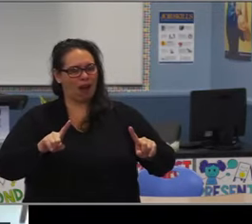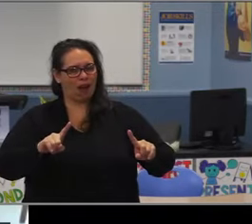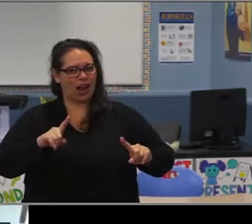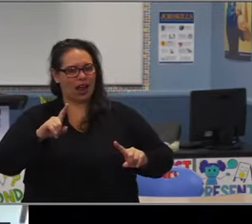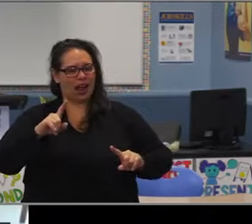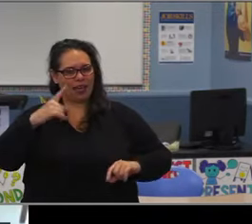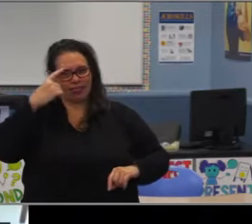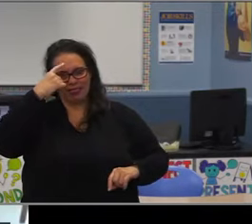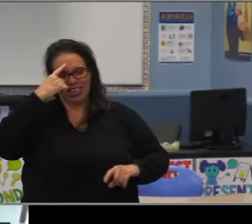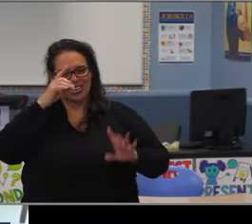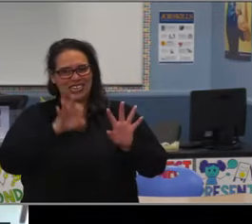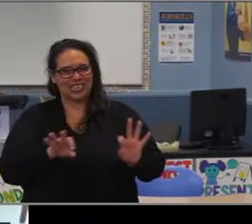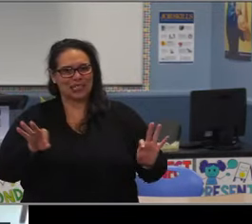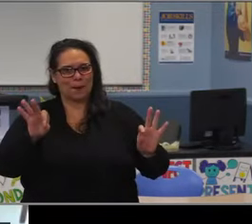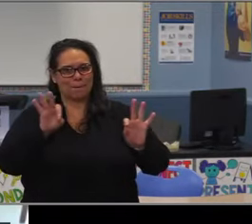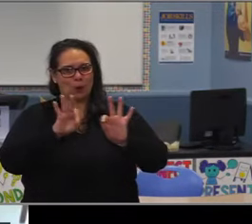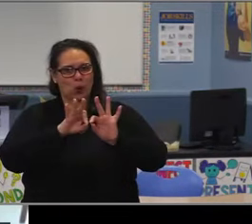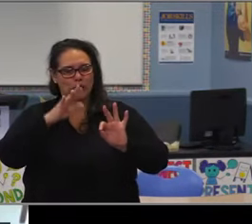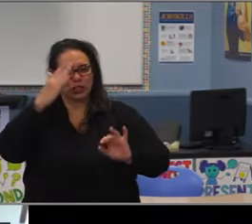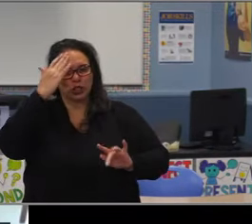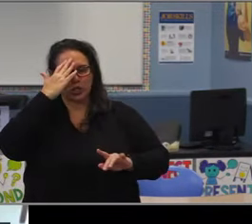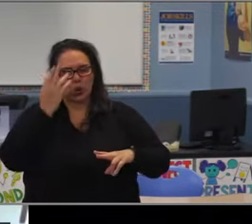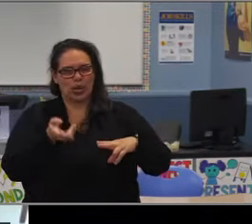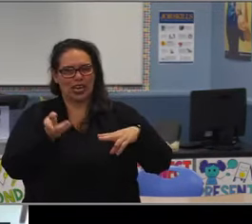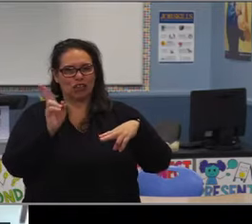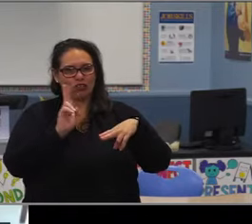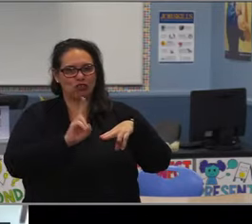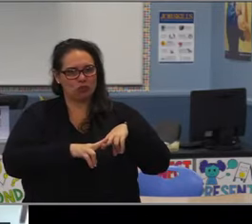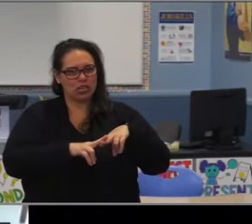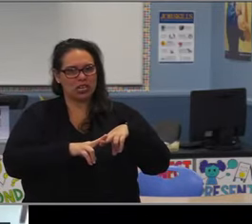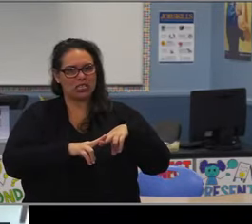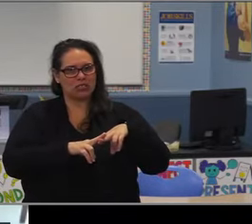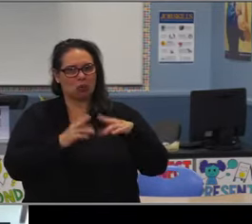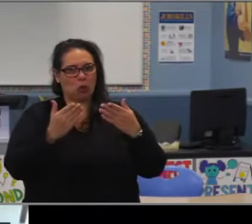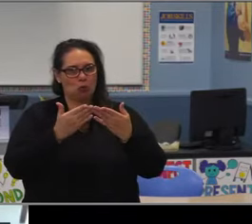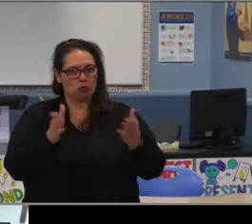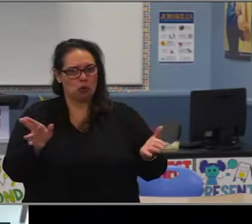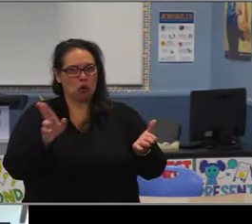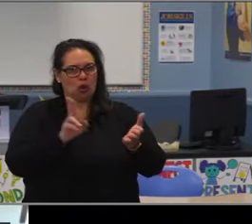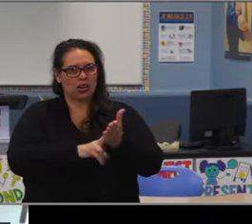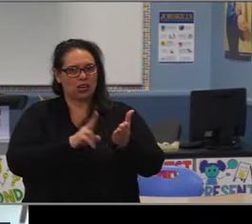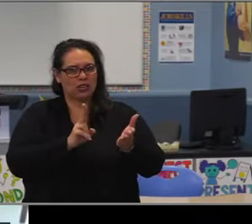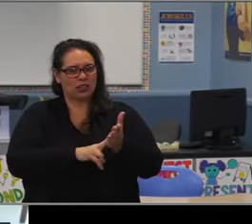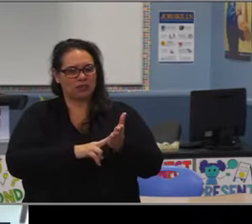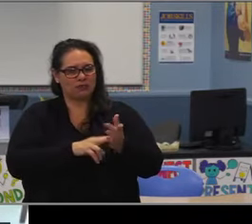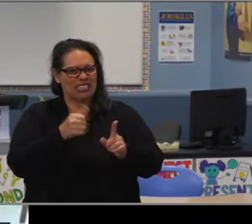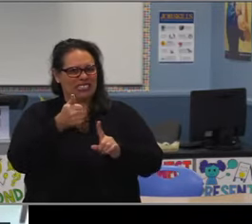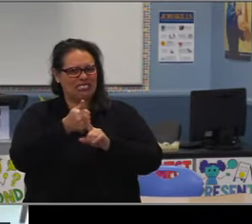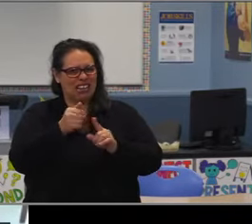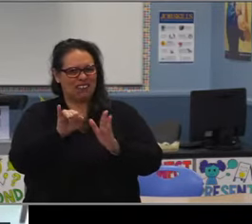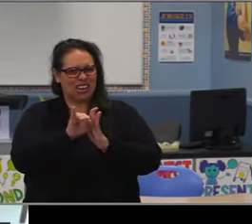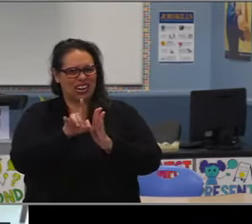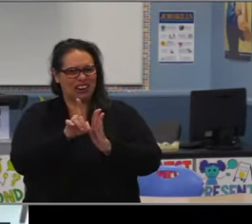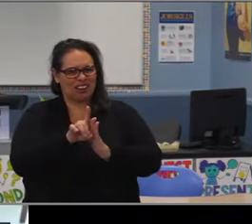You're also automatically placed in Math 6 Accelerated in addition, any student that is meeting